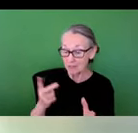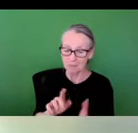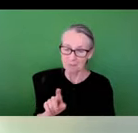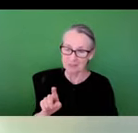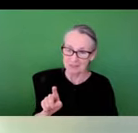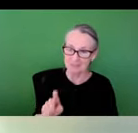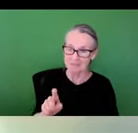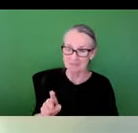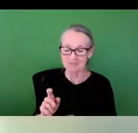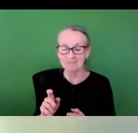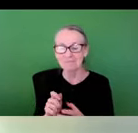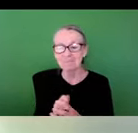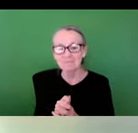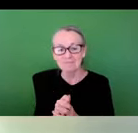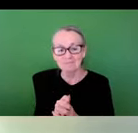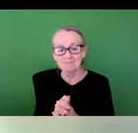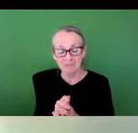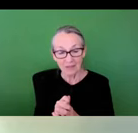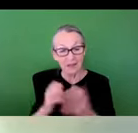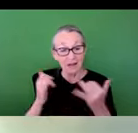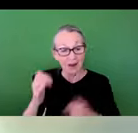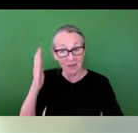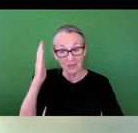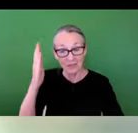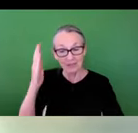And now, to today’s lecture, which is setting the stage for the rest of the week’s events.